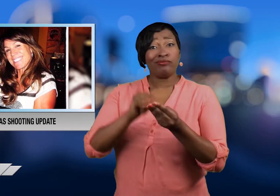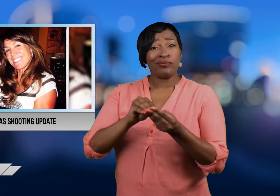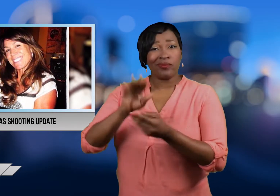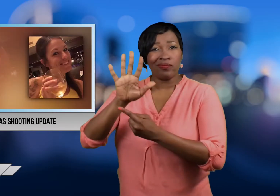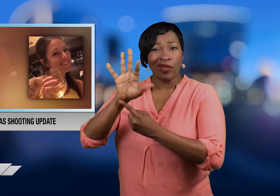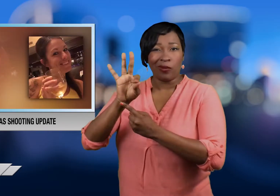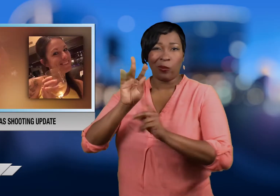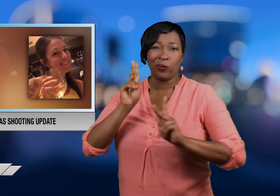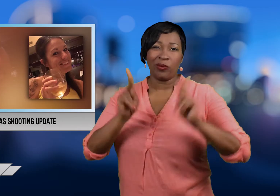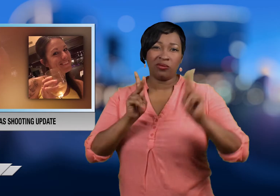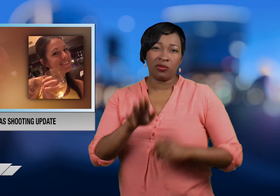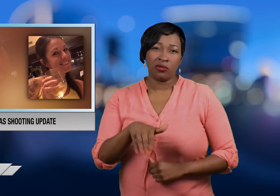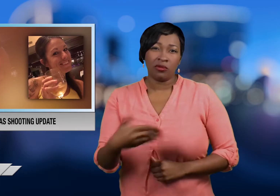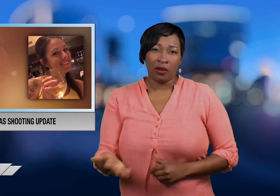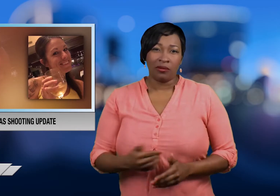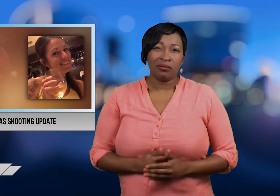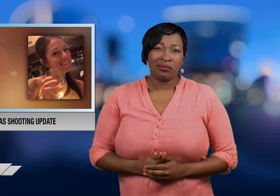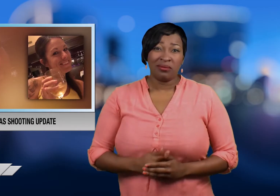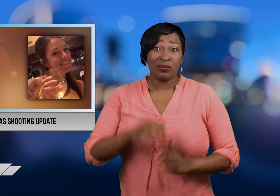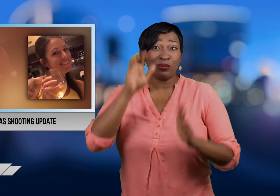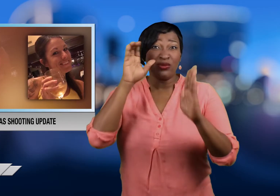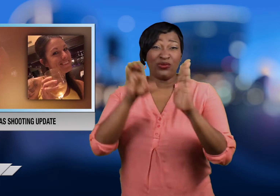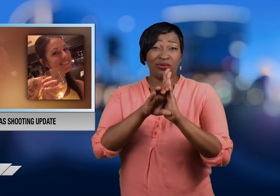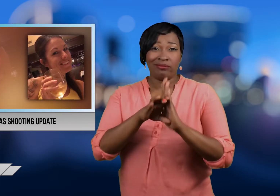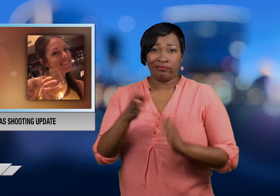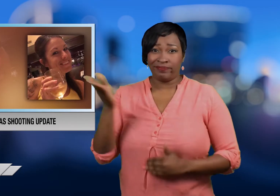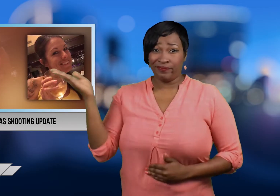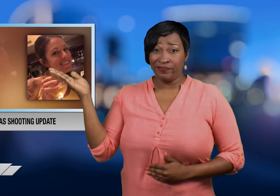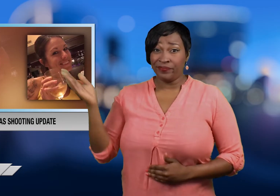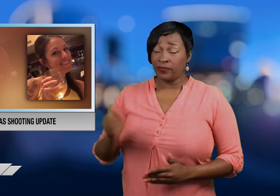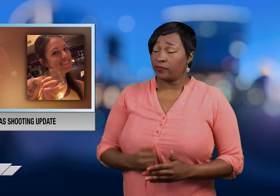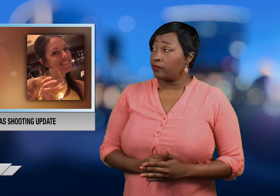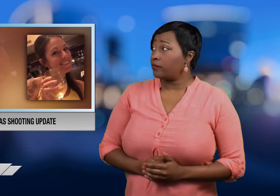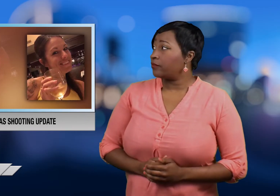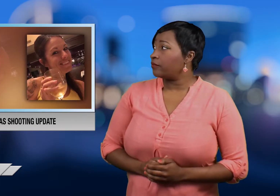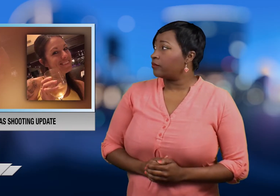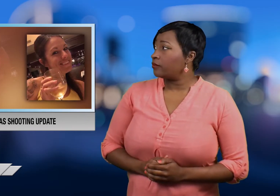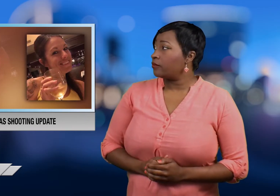total of 59 people died. Here are pictures of some of the victims.